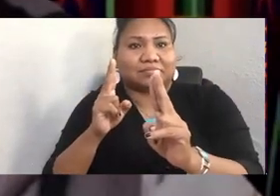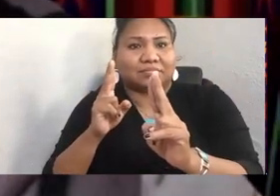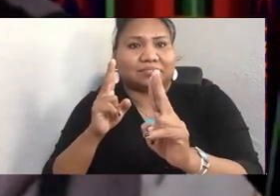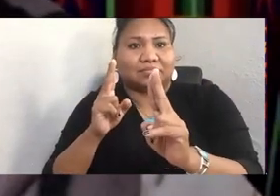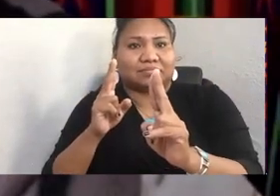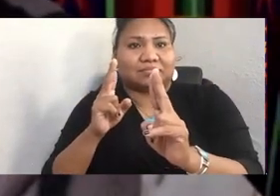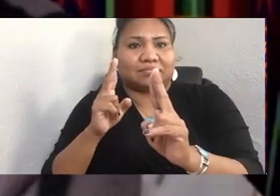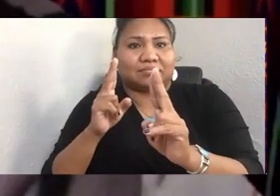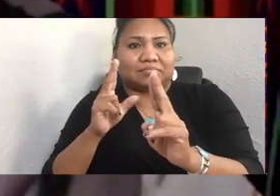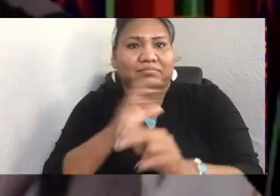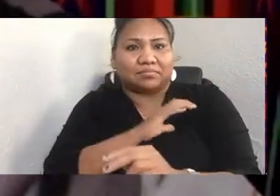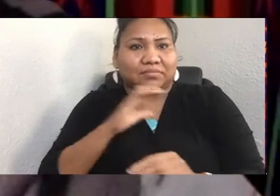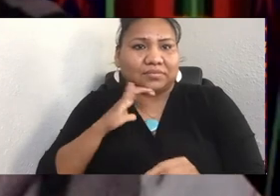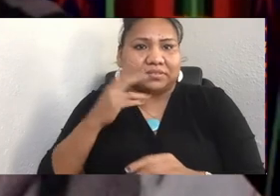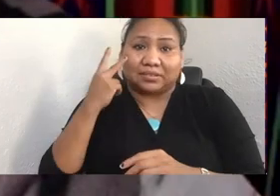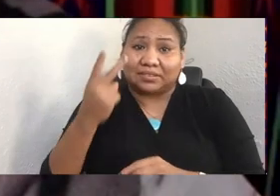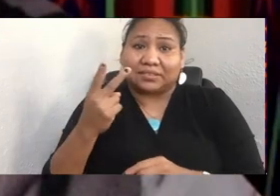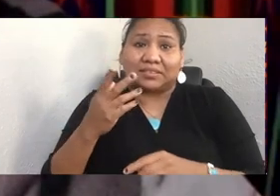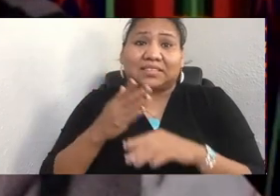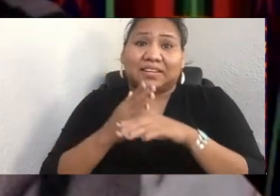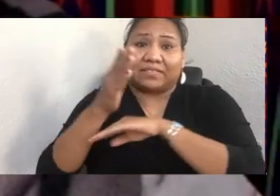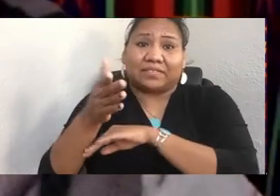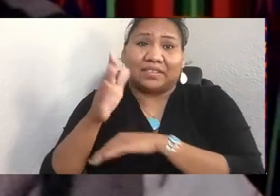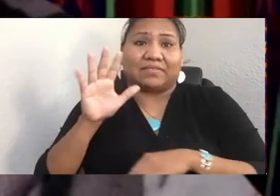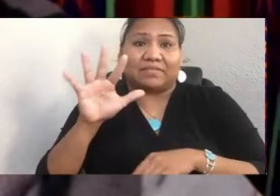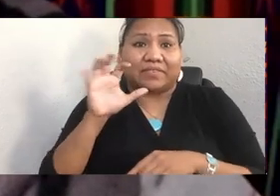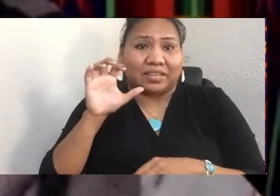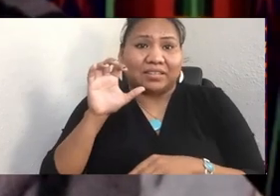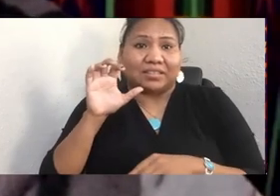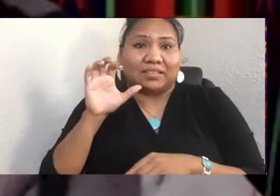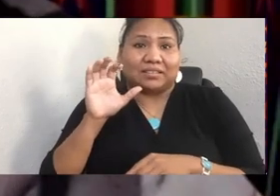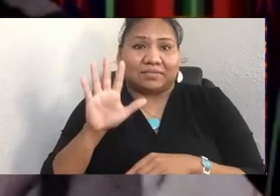to see that there are 558 people online with us